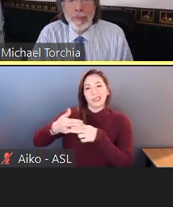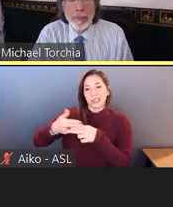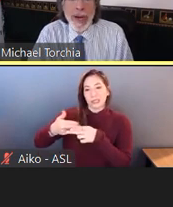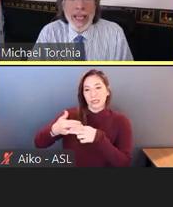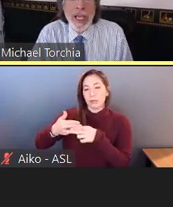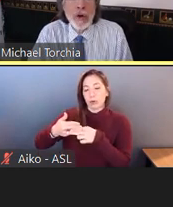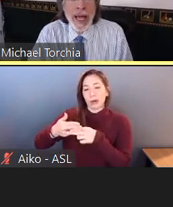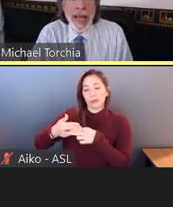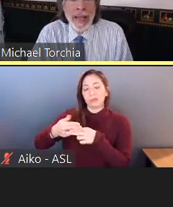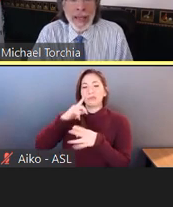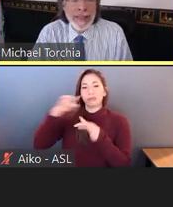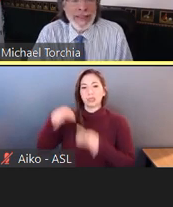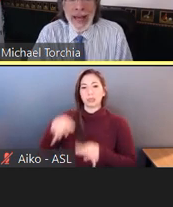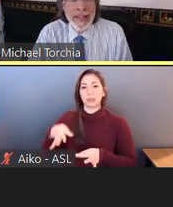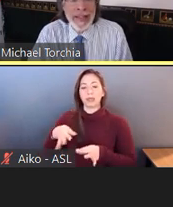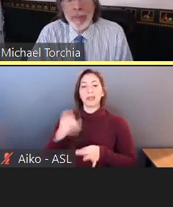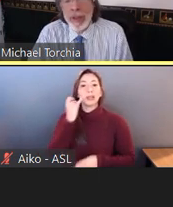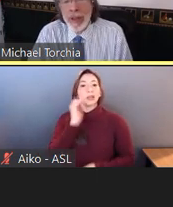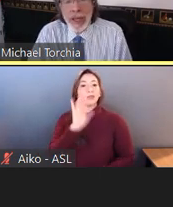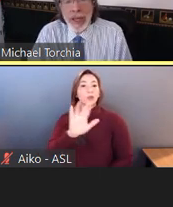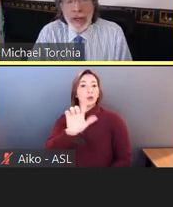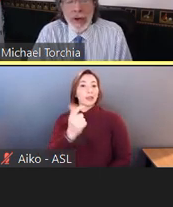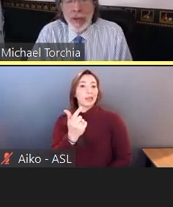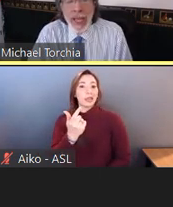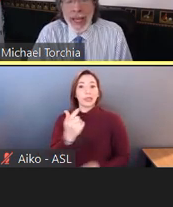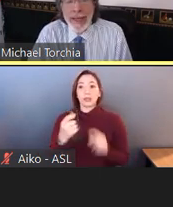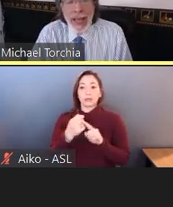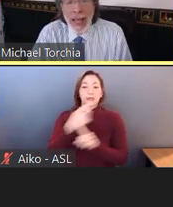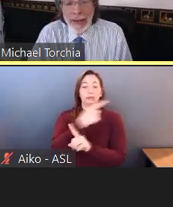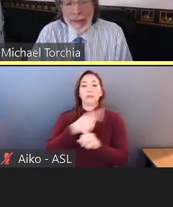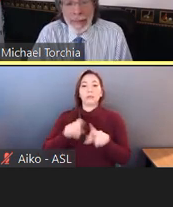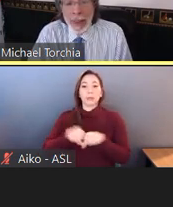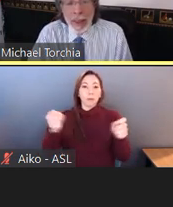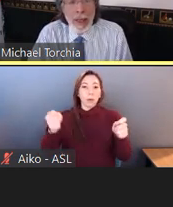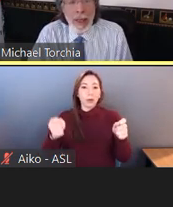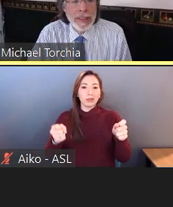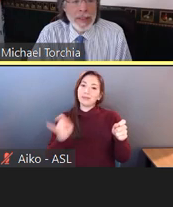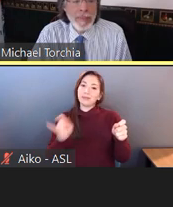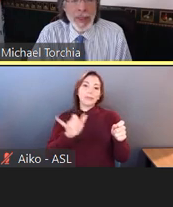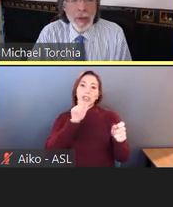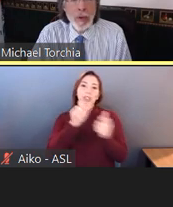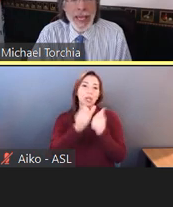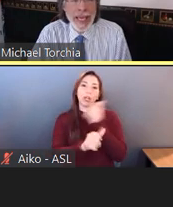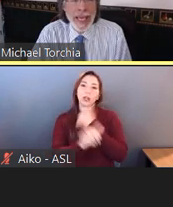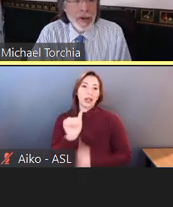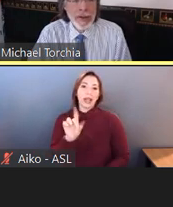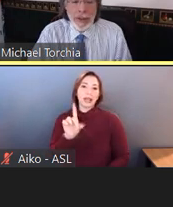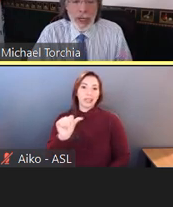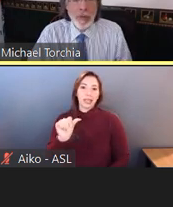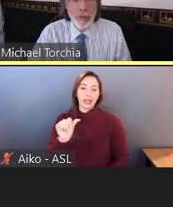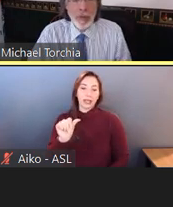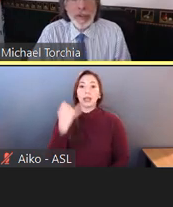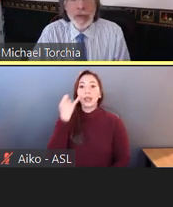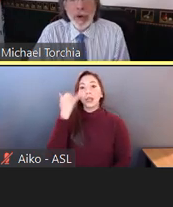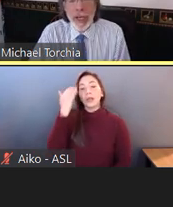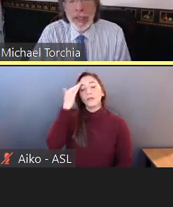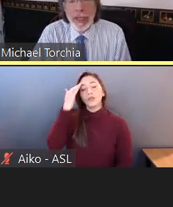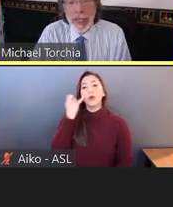Breaking your leg is not a disability under the ADA. Something that will heal relatively quickly